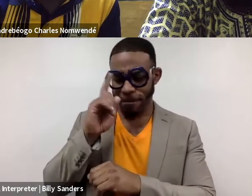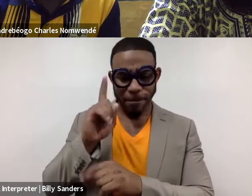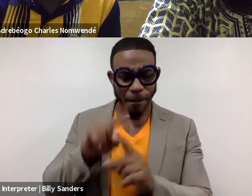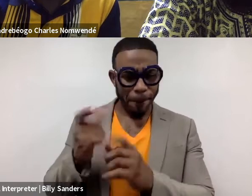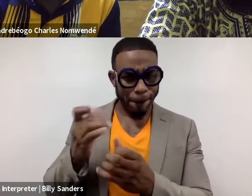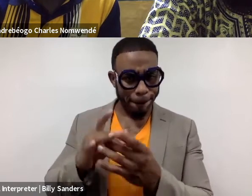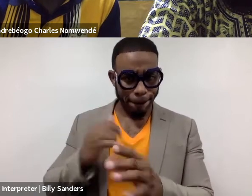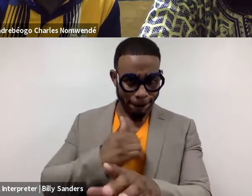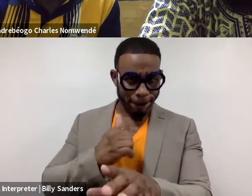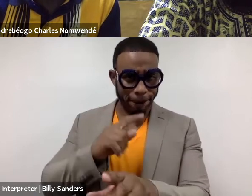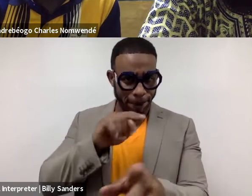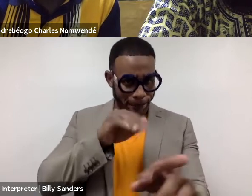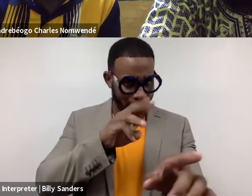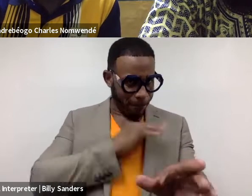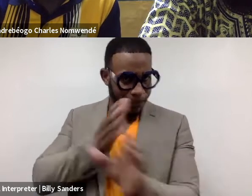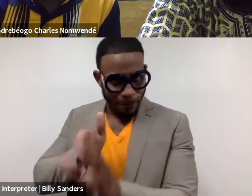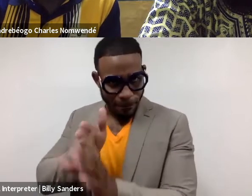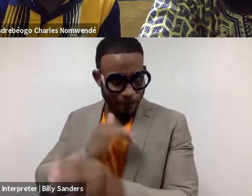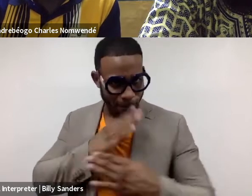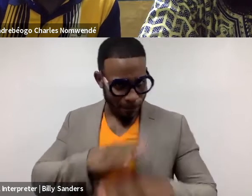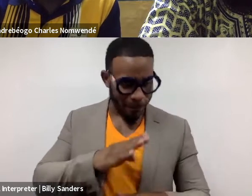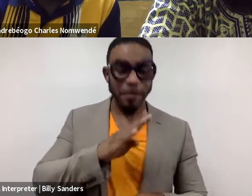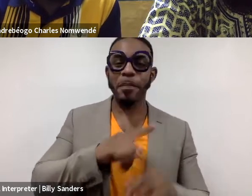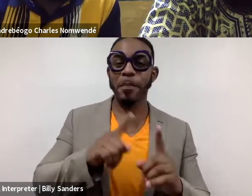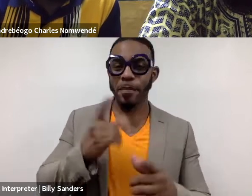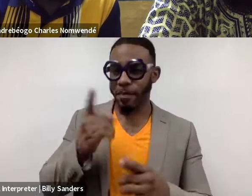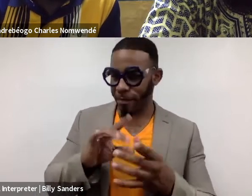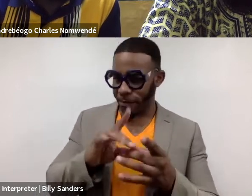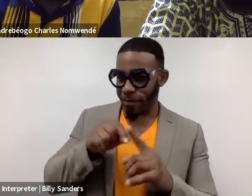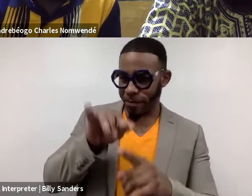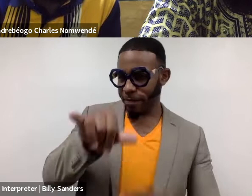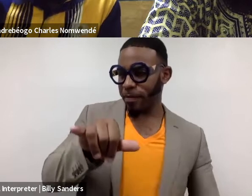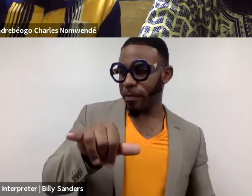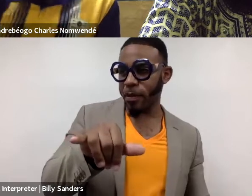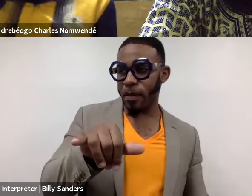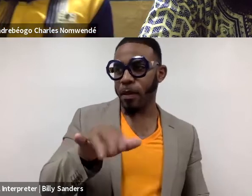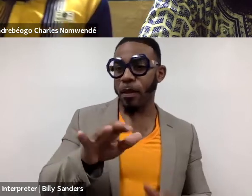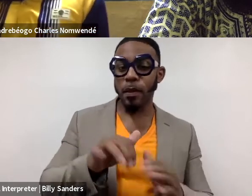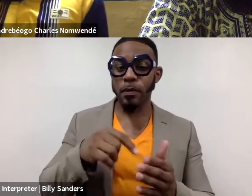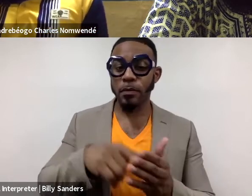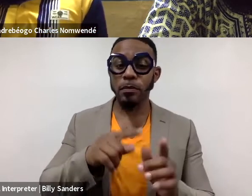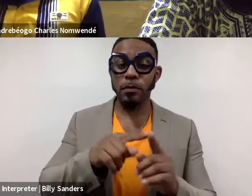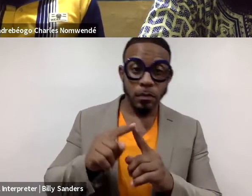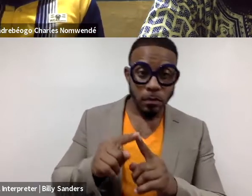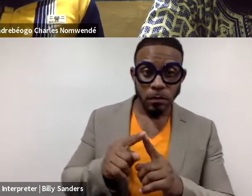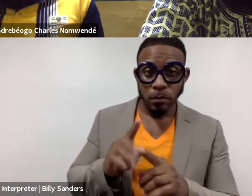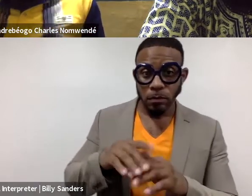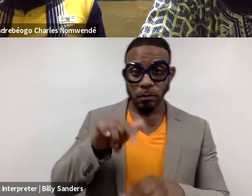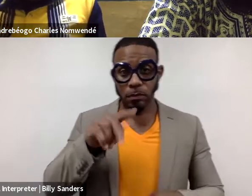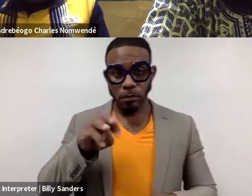sorry, Taiwo again, and then I will keep quiet. But there's something to be said about how this is also on a platform that is accessible